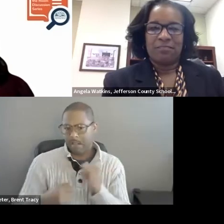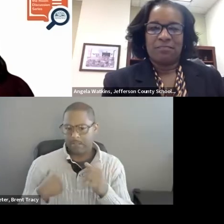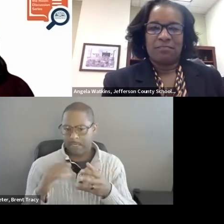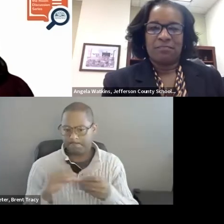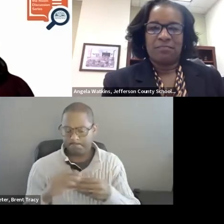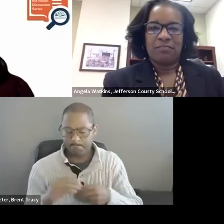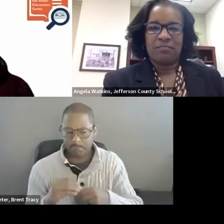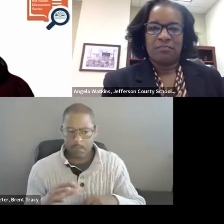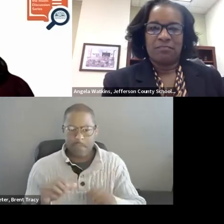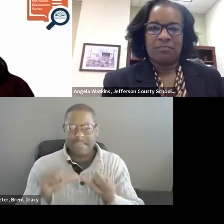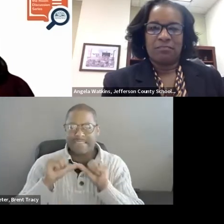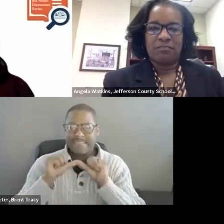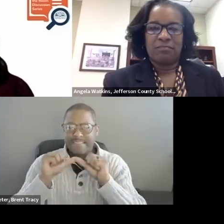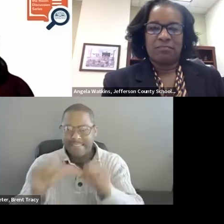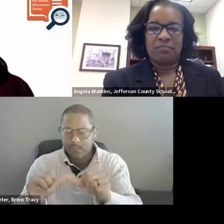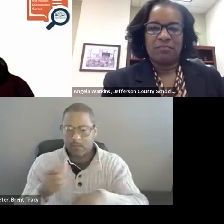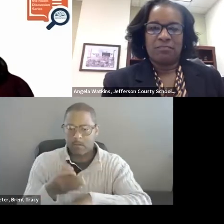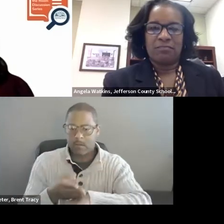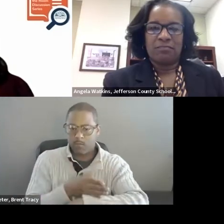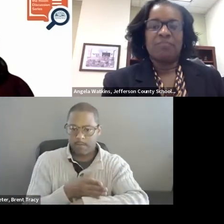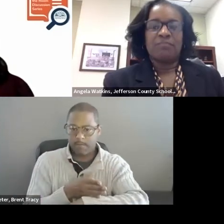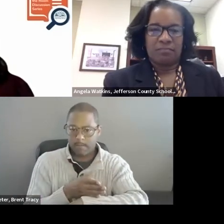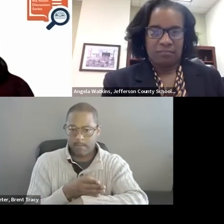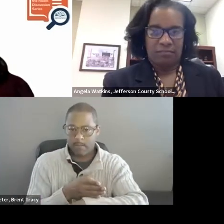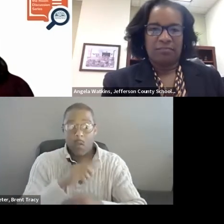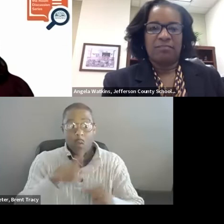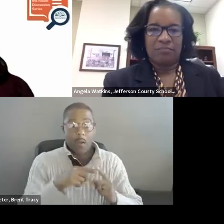We all know that when we first implement things, we learn a lot.